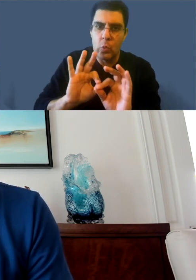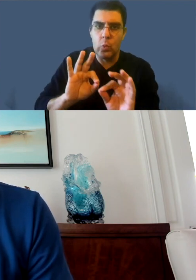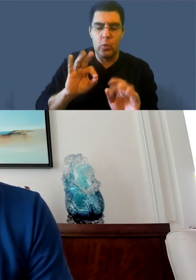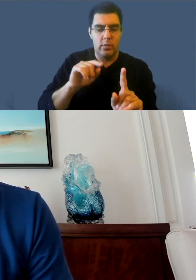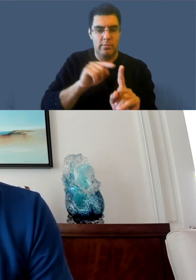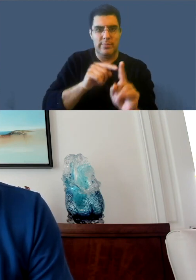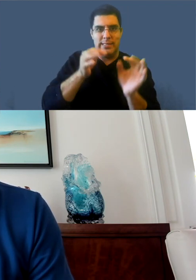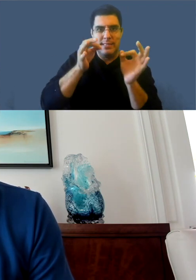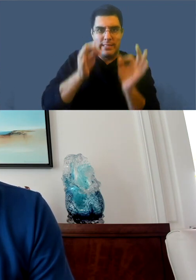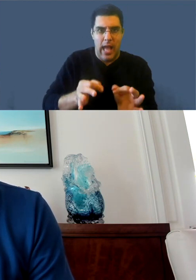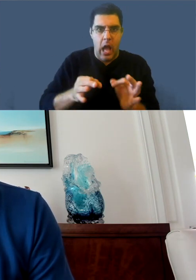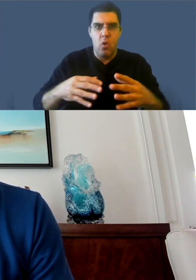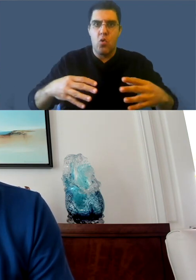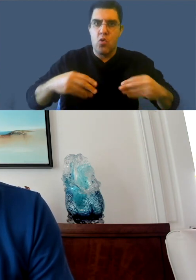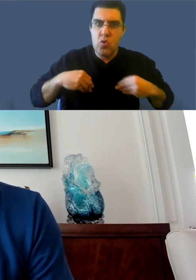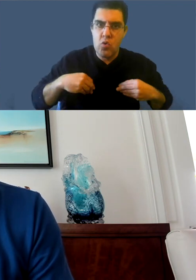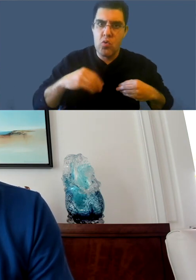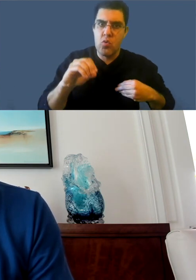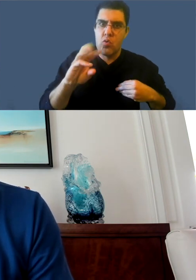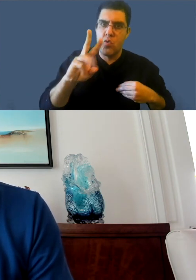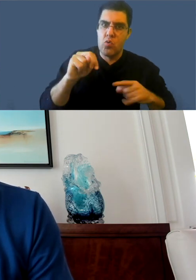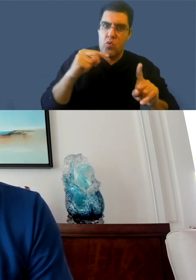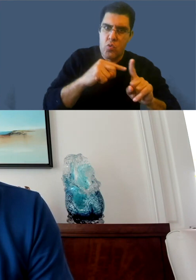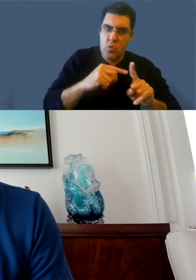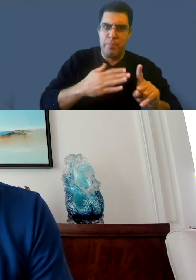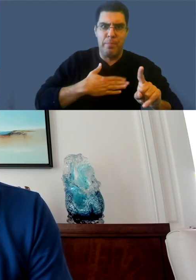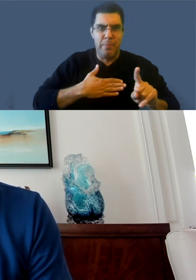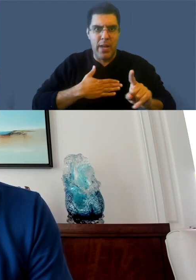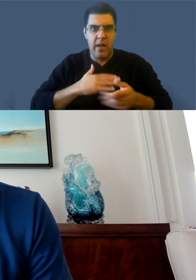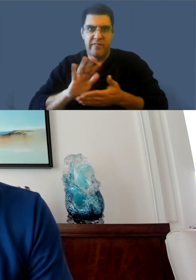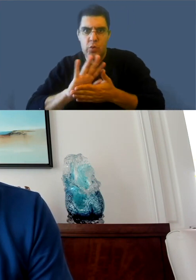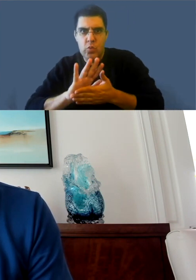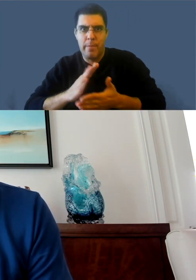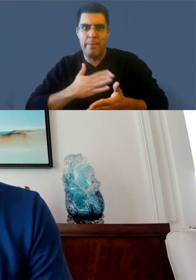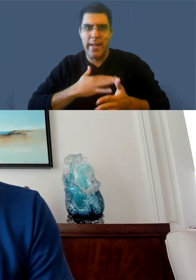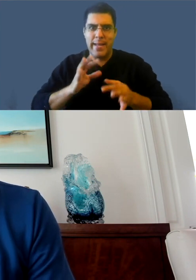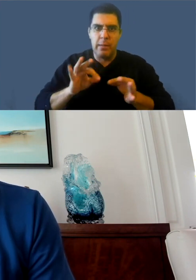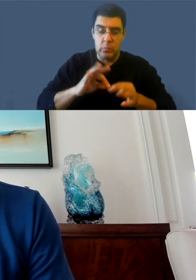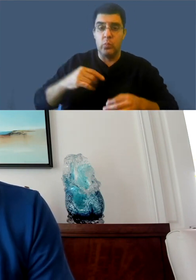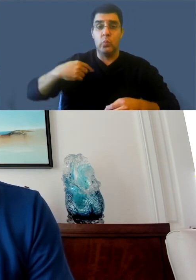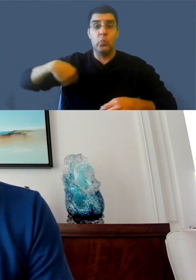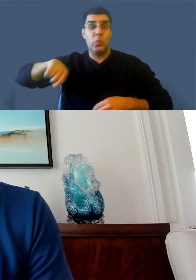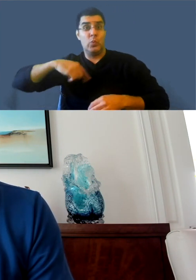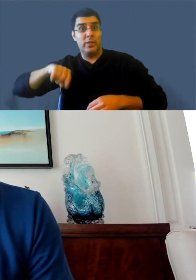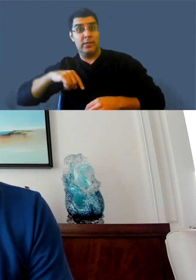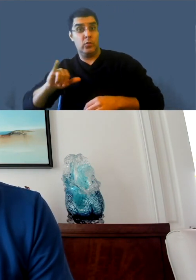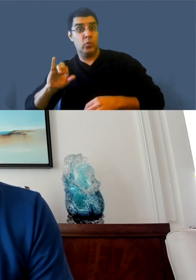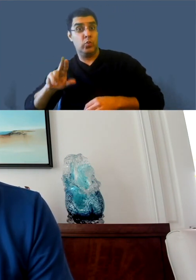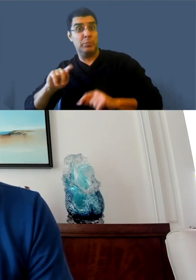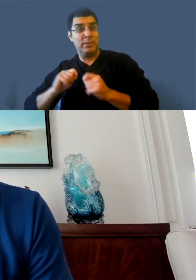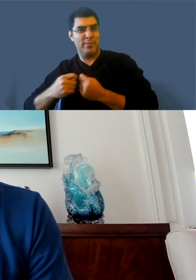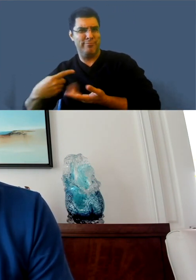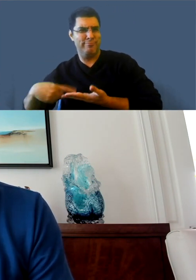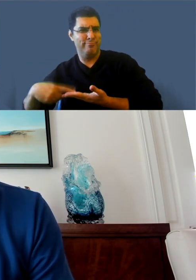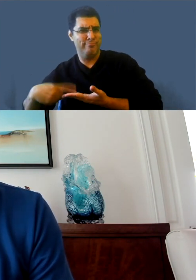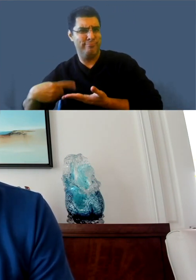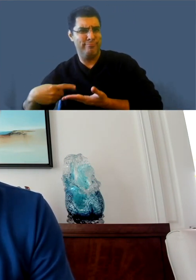and this is a tricky area, but at the end of the day where we netted out on that question, it's important that creators have control of captions